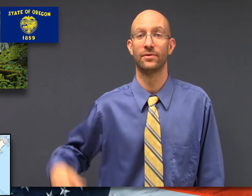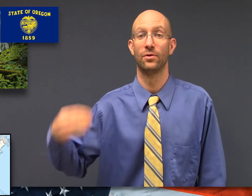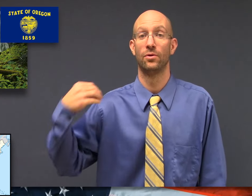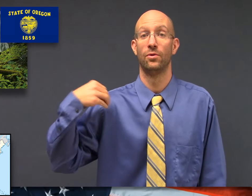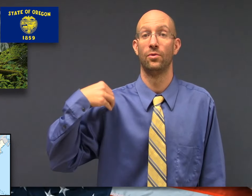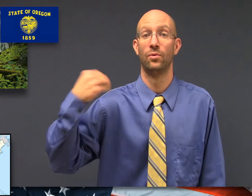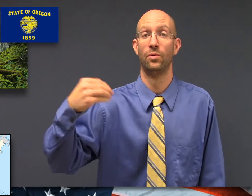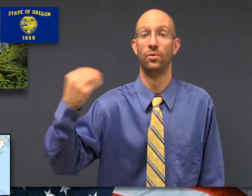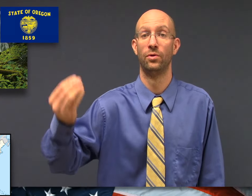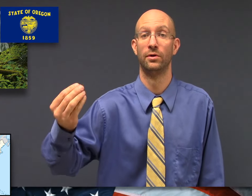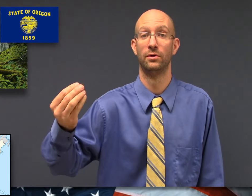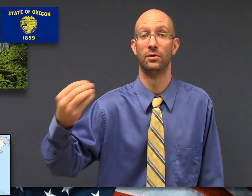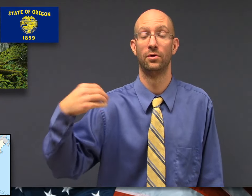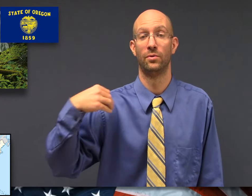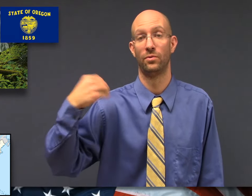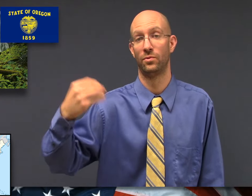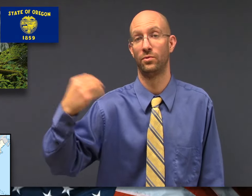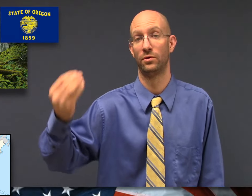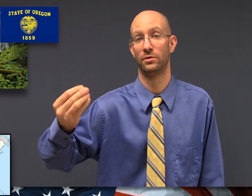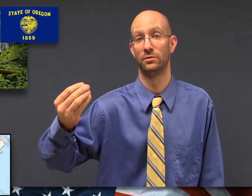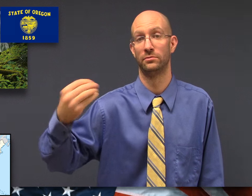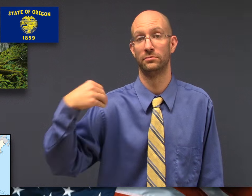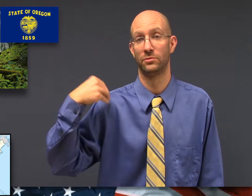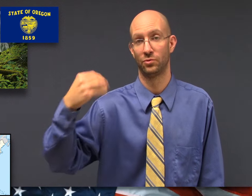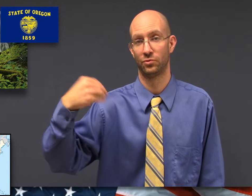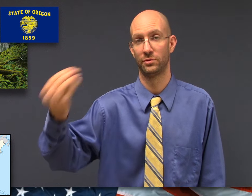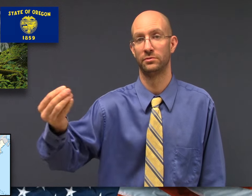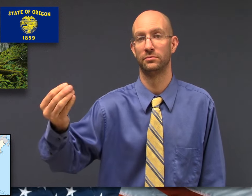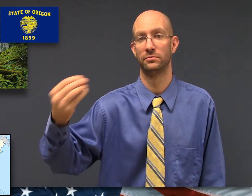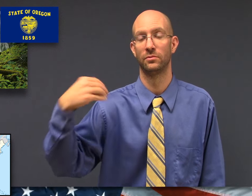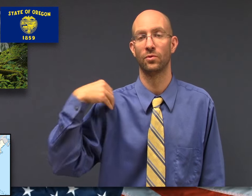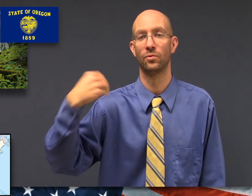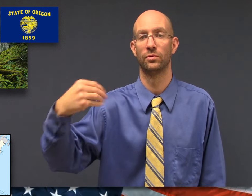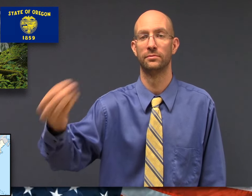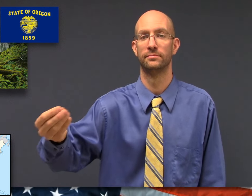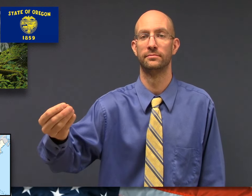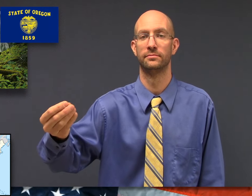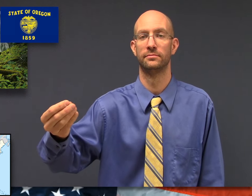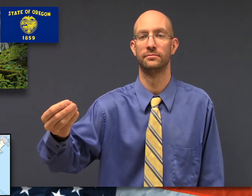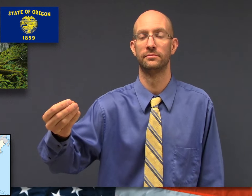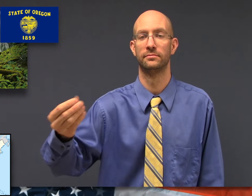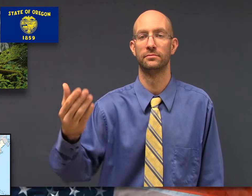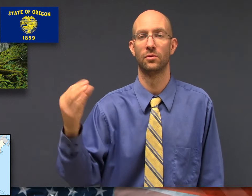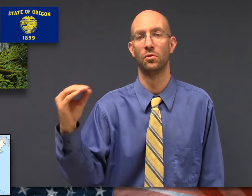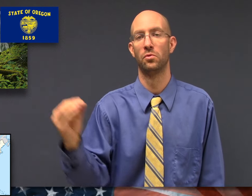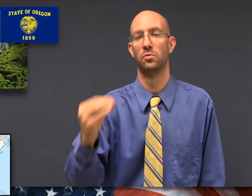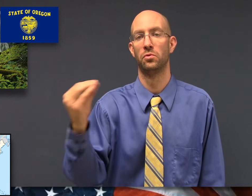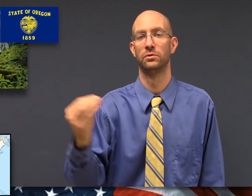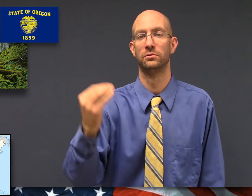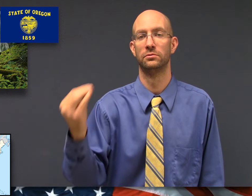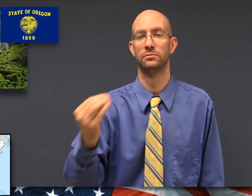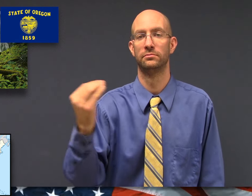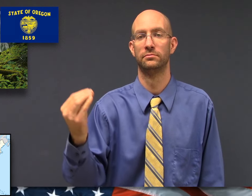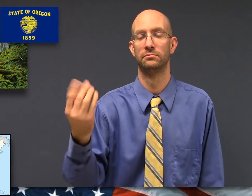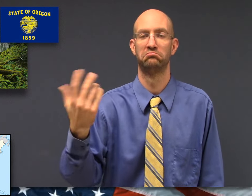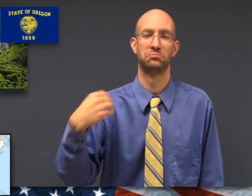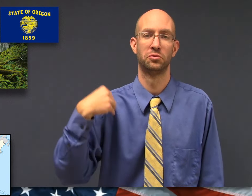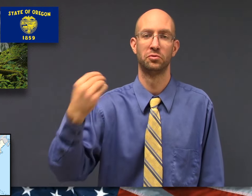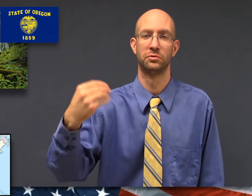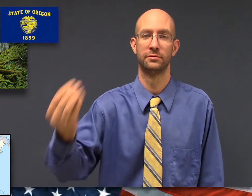Handshape-O in circles like briefly shown after the first sign. Do not use the first sign here which is similar to Washington.